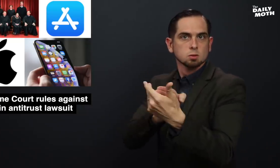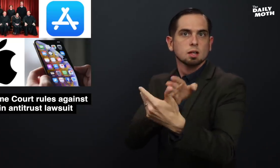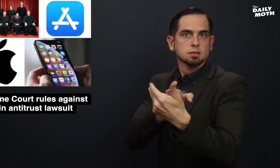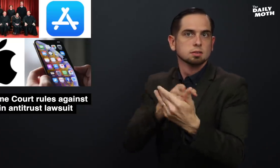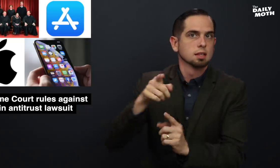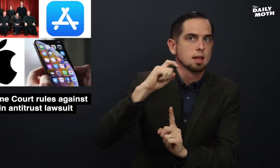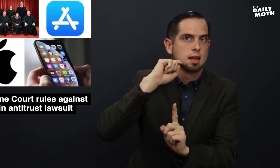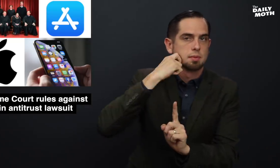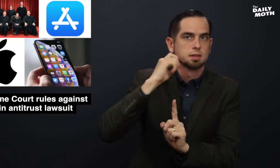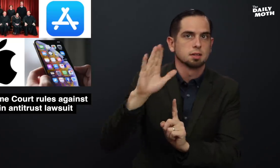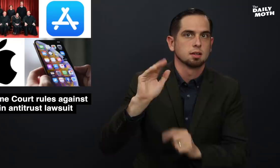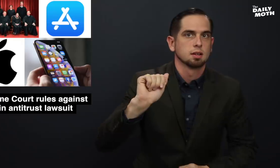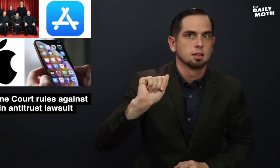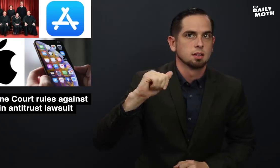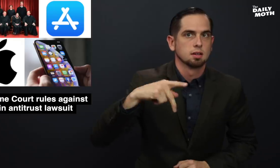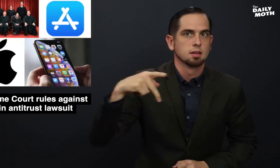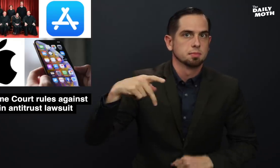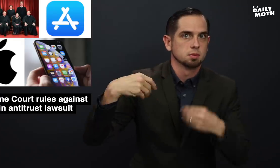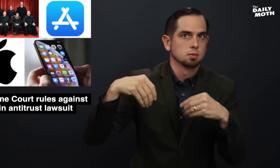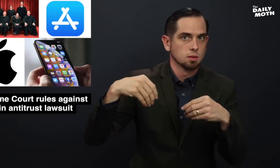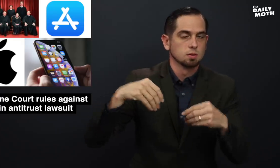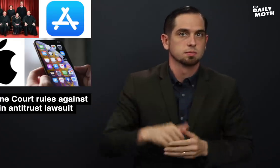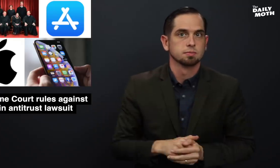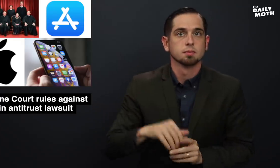against Apple's App Store.